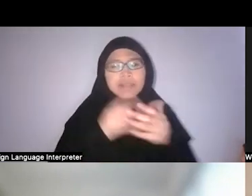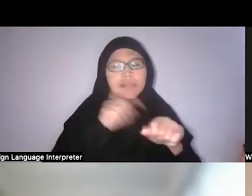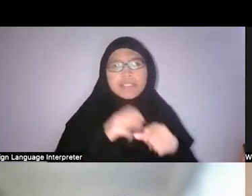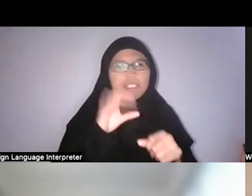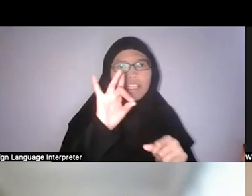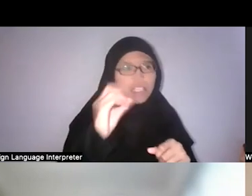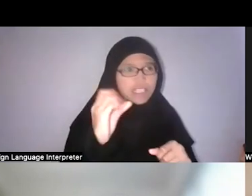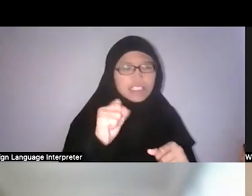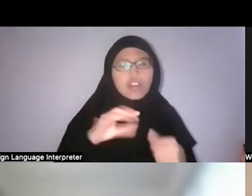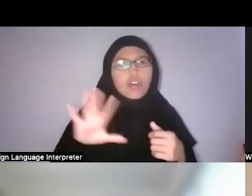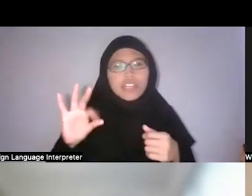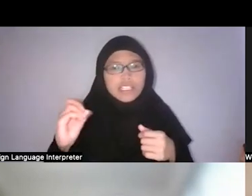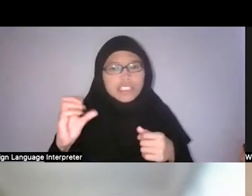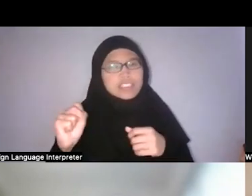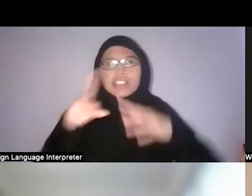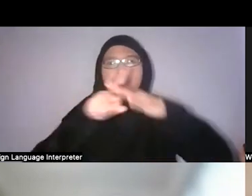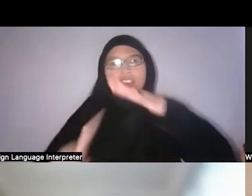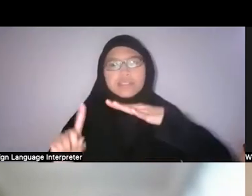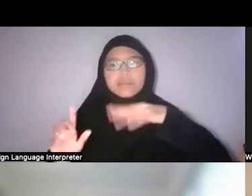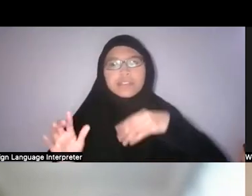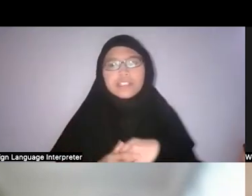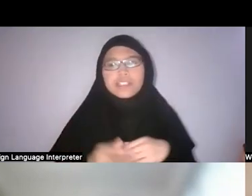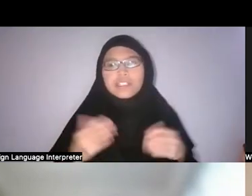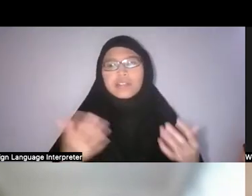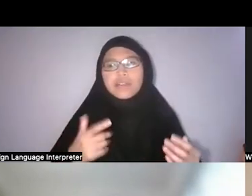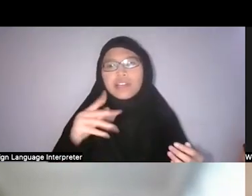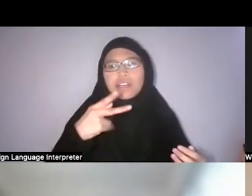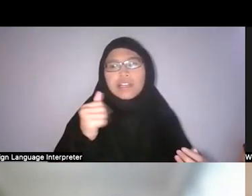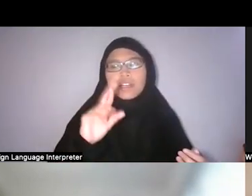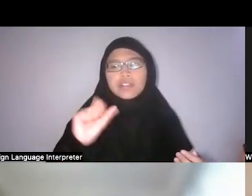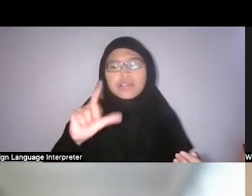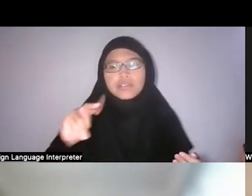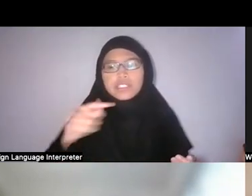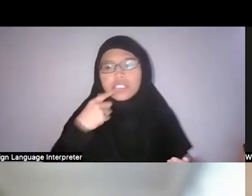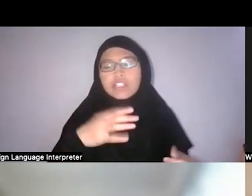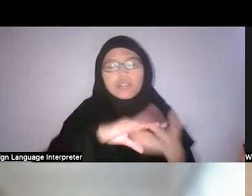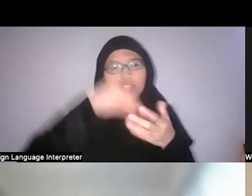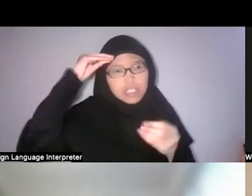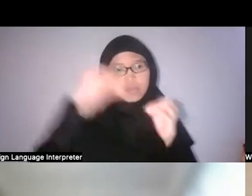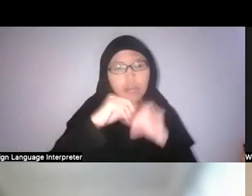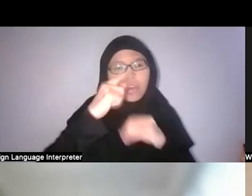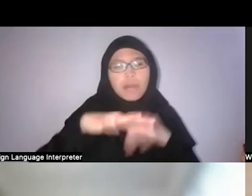So like what Kharirulddin was saying as well, learning more about your landscape, it doesn’t have to just be about Singapore on a grand scale.